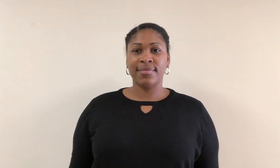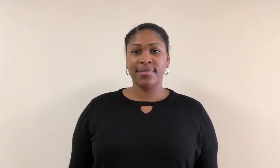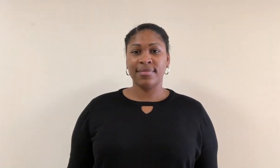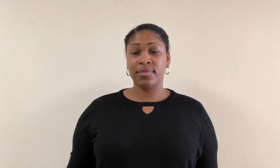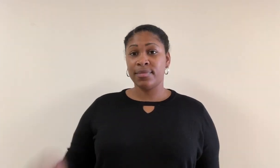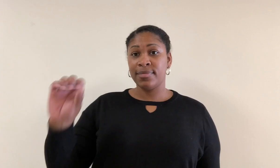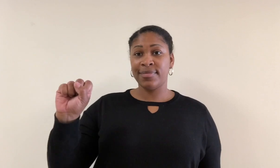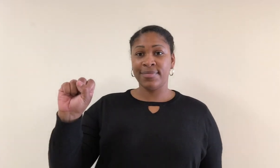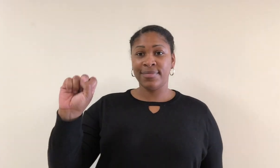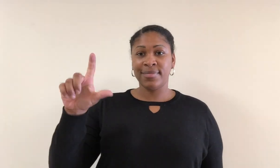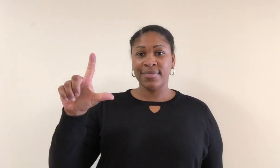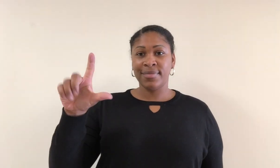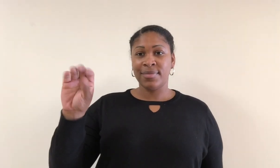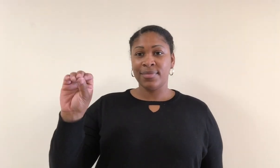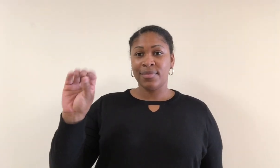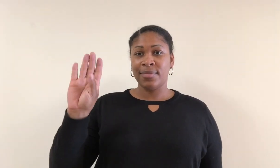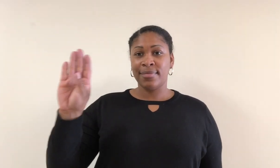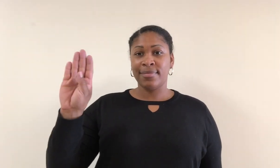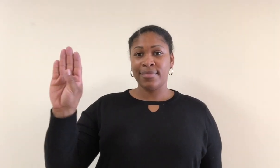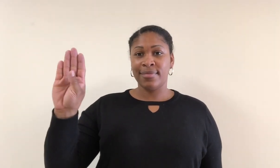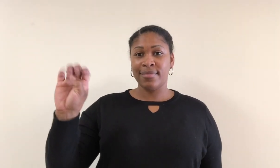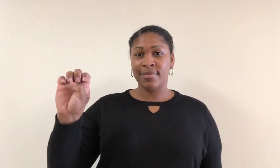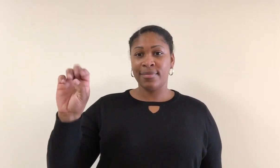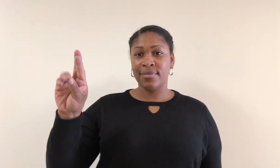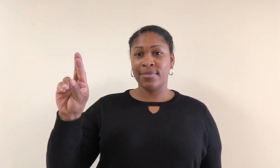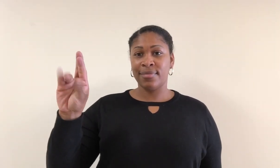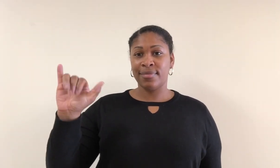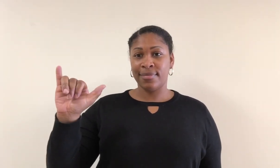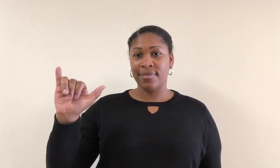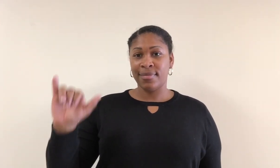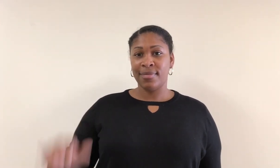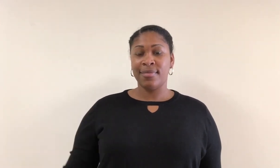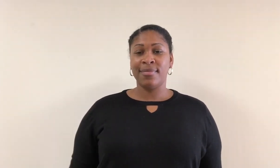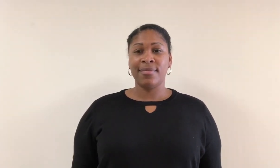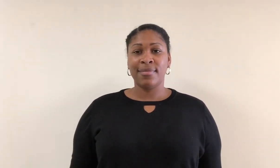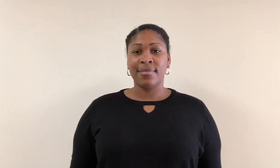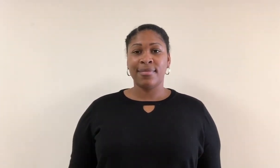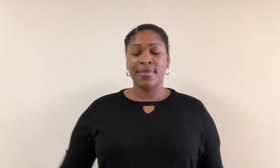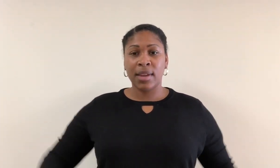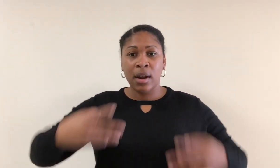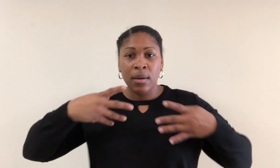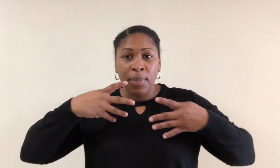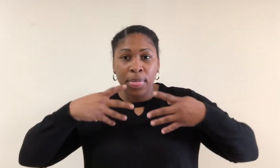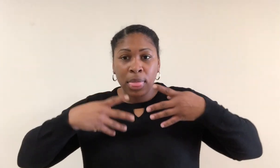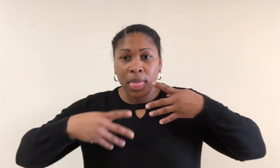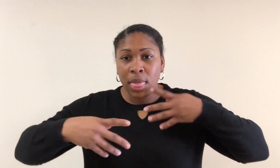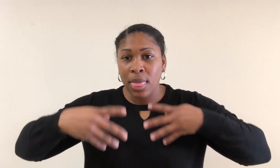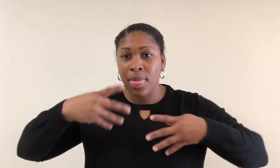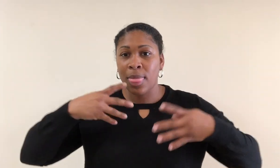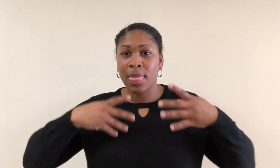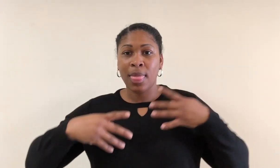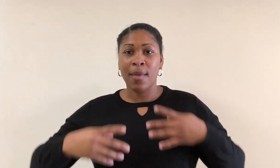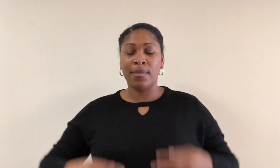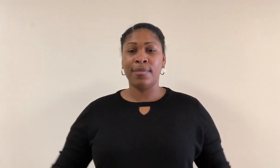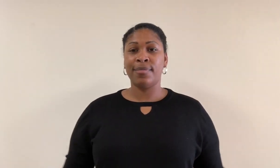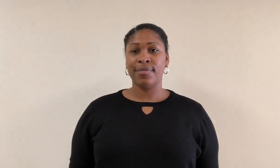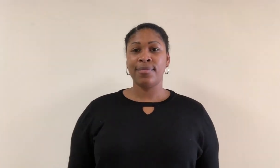Slobbery